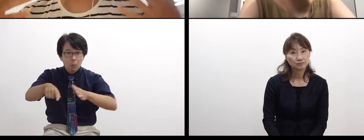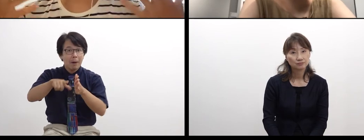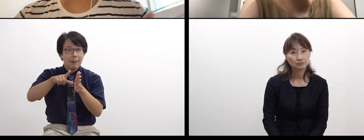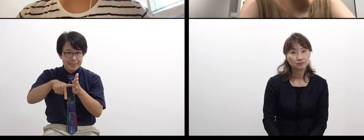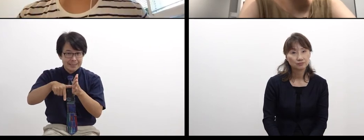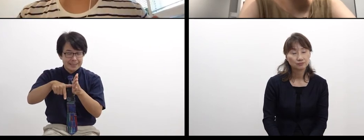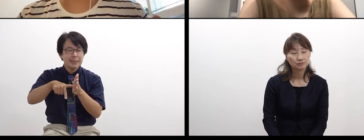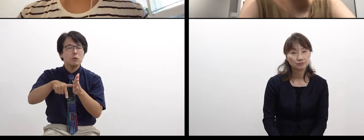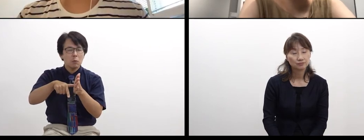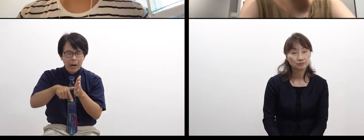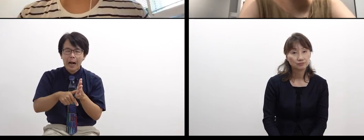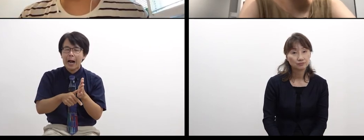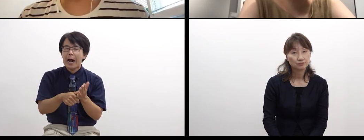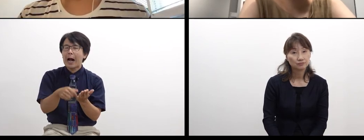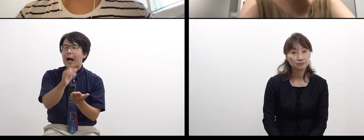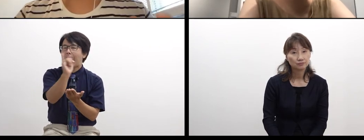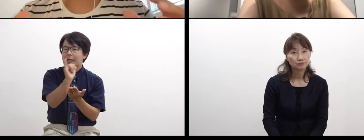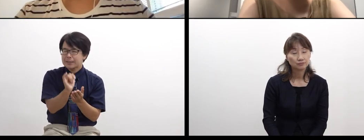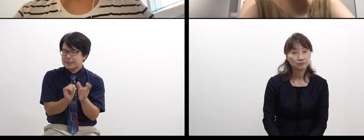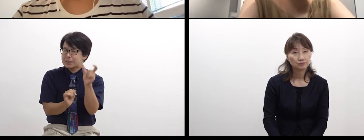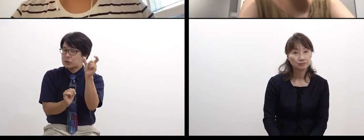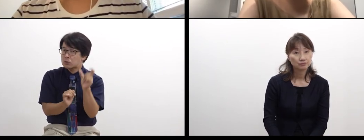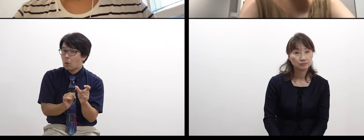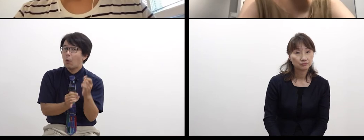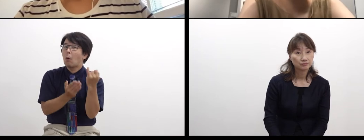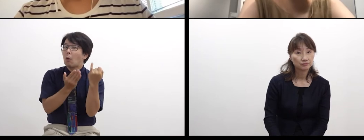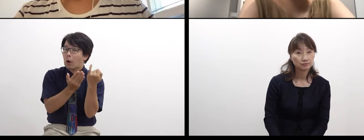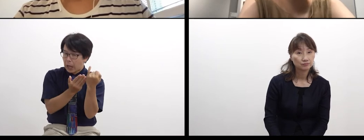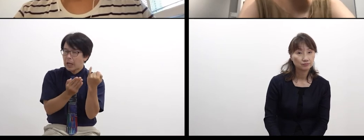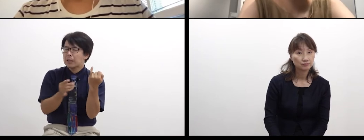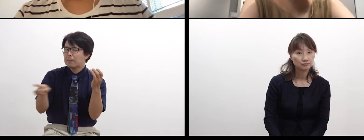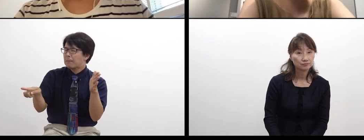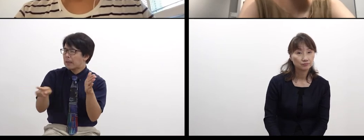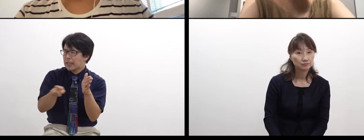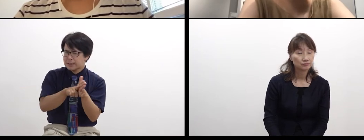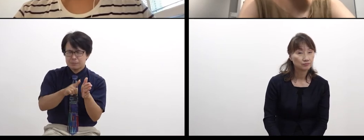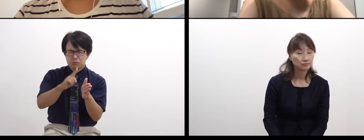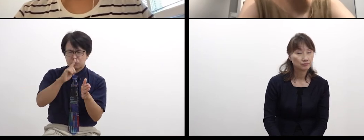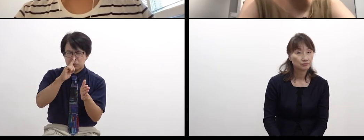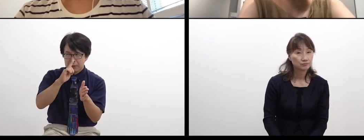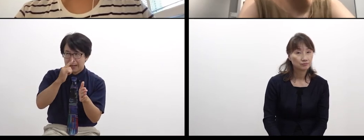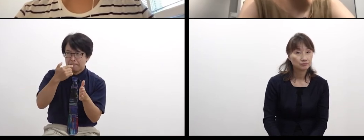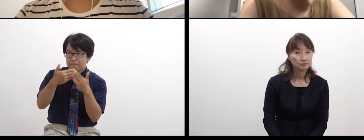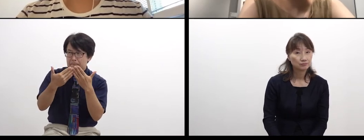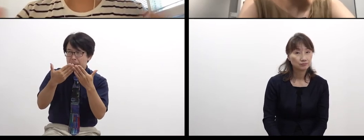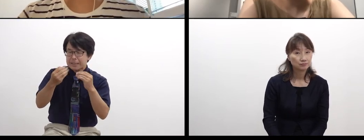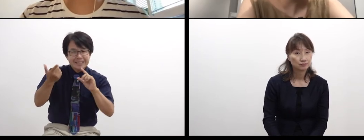something they have never done before, and those deaf students